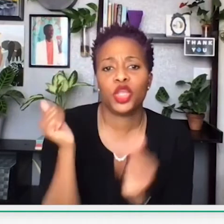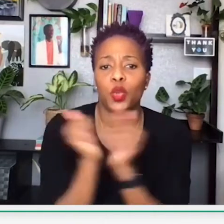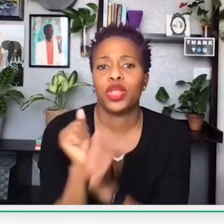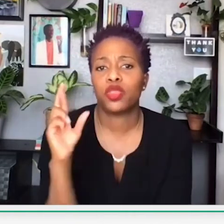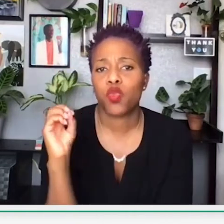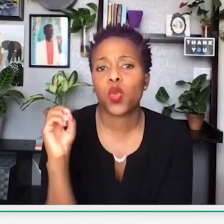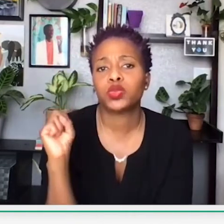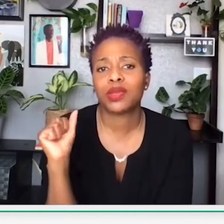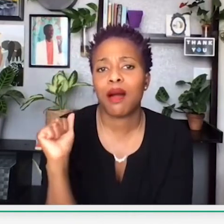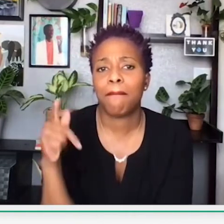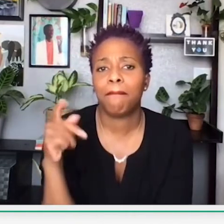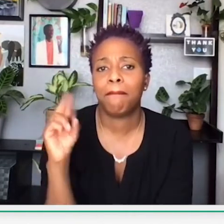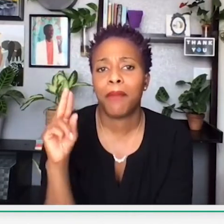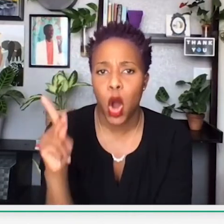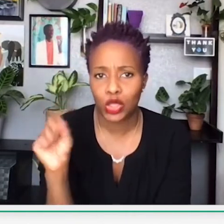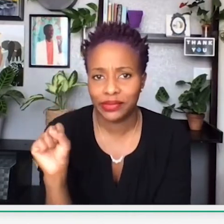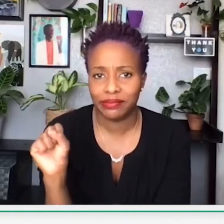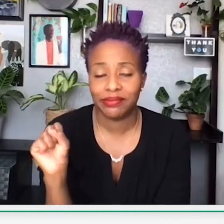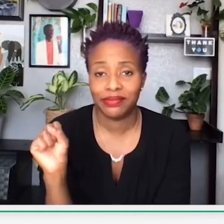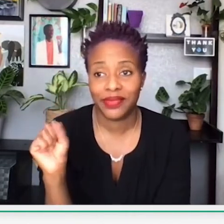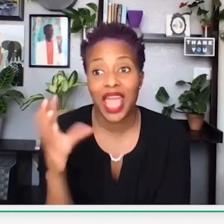Most of you are familiar with Rosa Parks